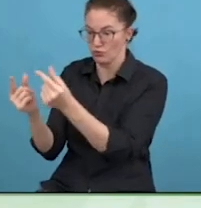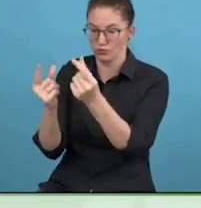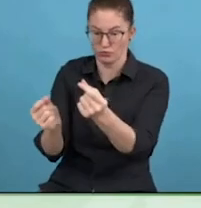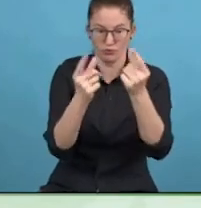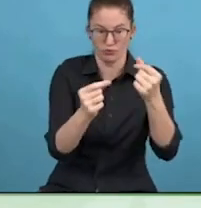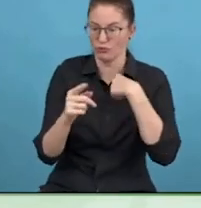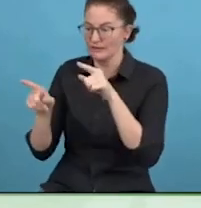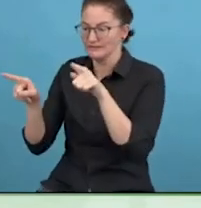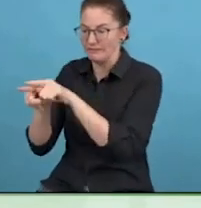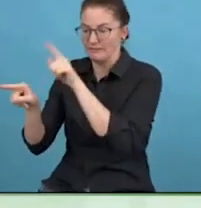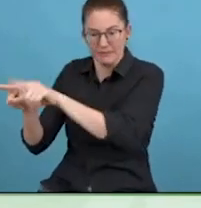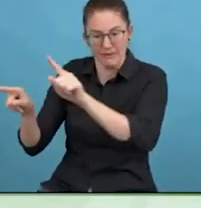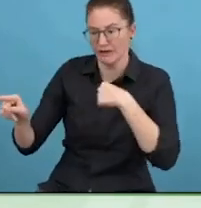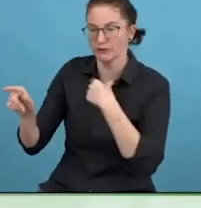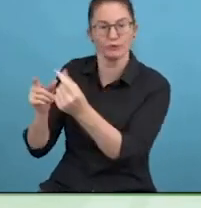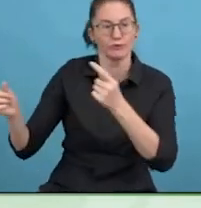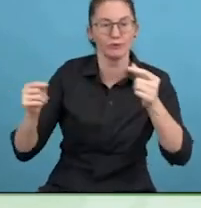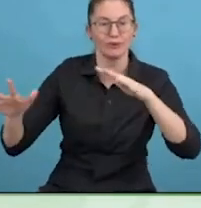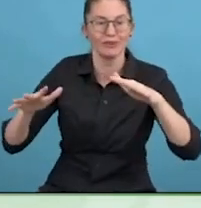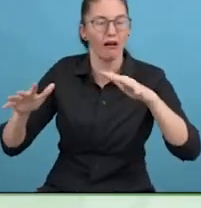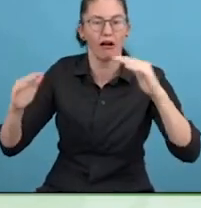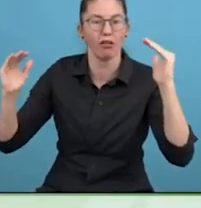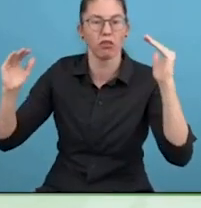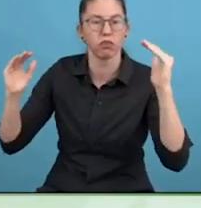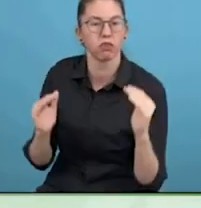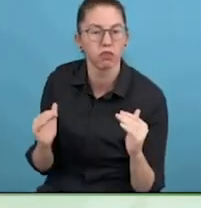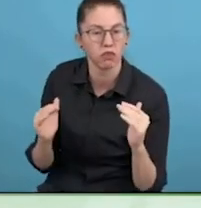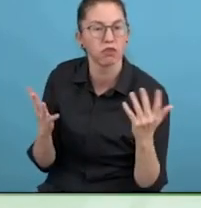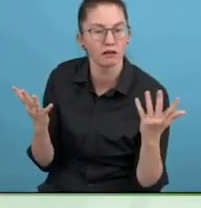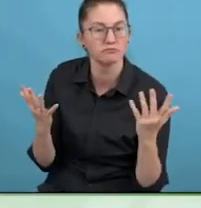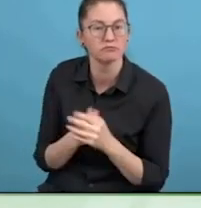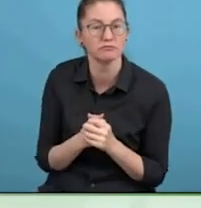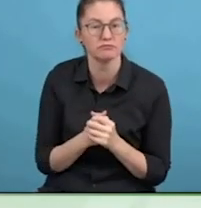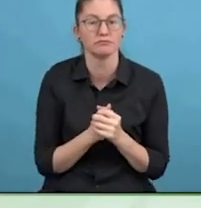Signs, so to speak. Even if this talk today.